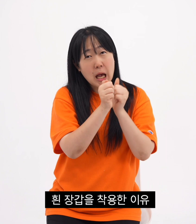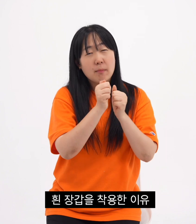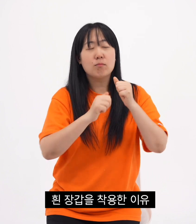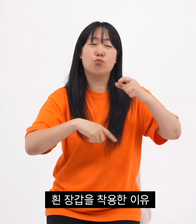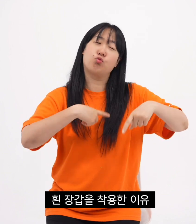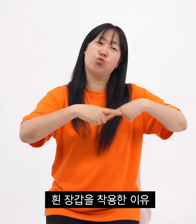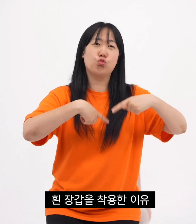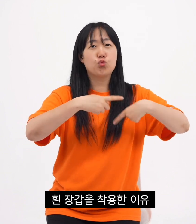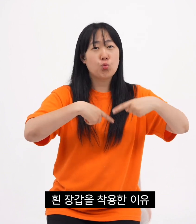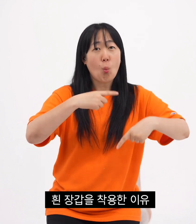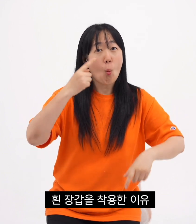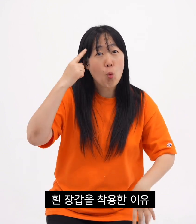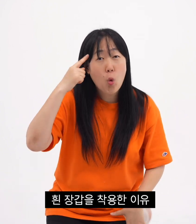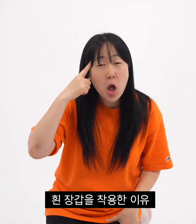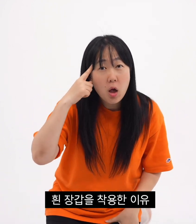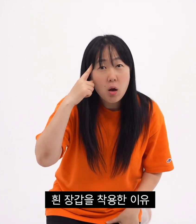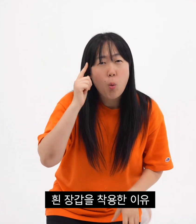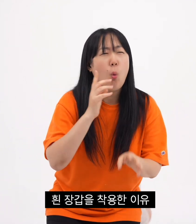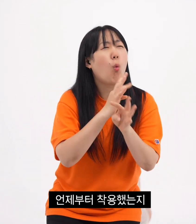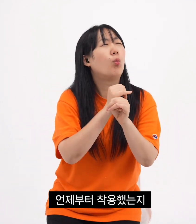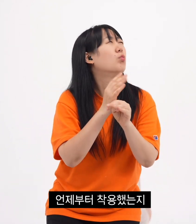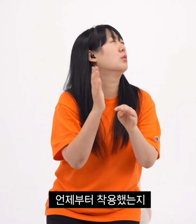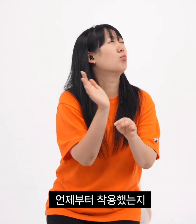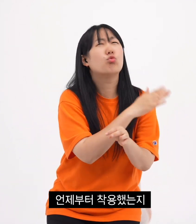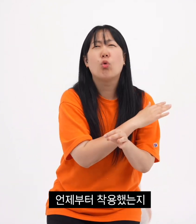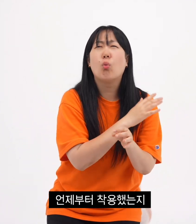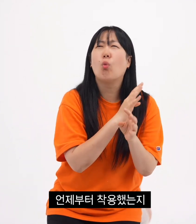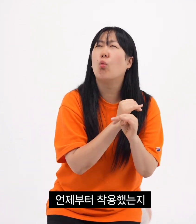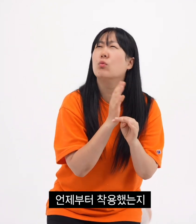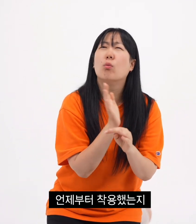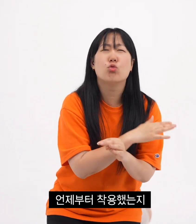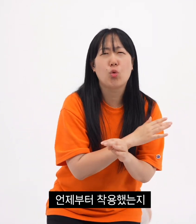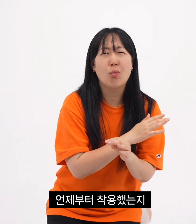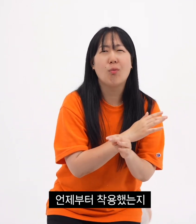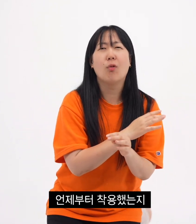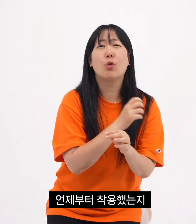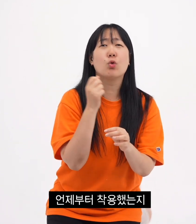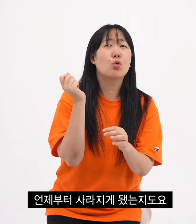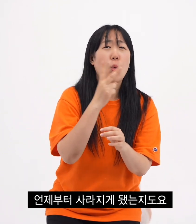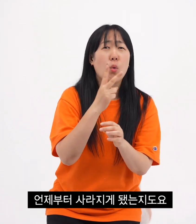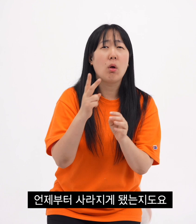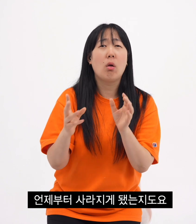Why are you wearing white gloves? since when did you wear it